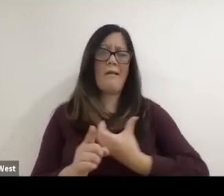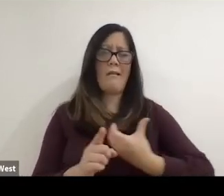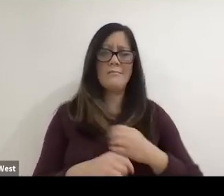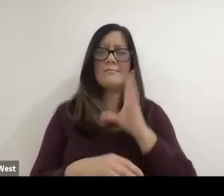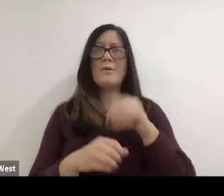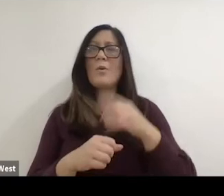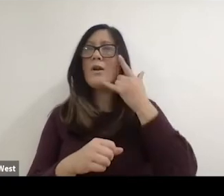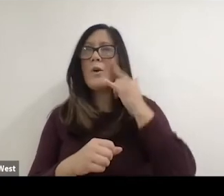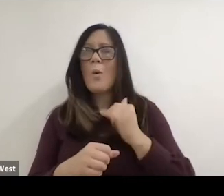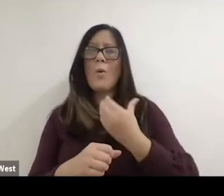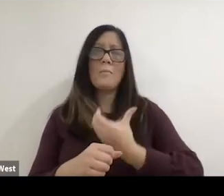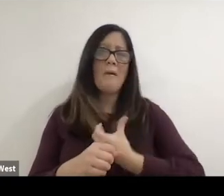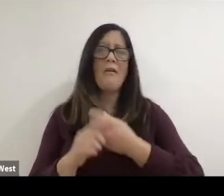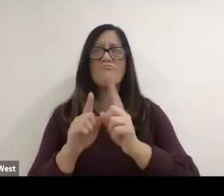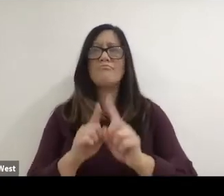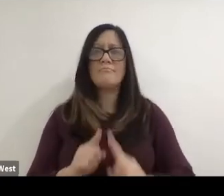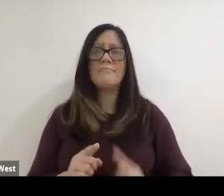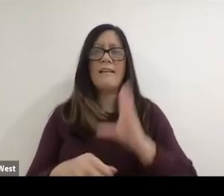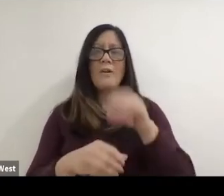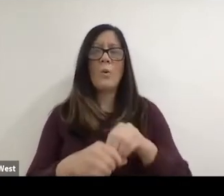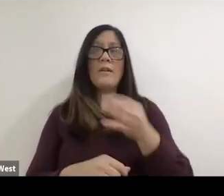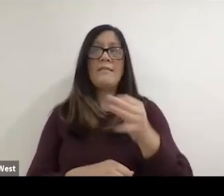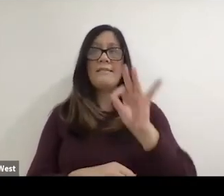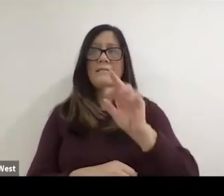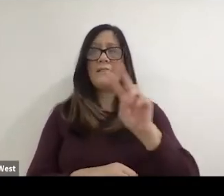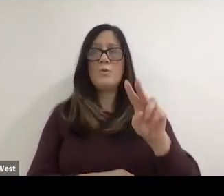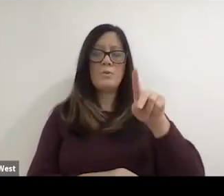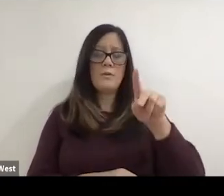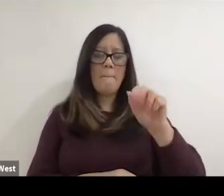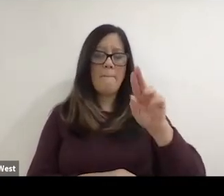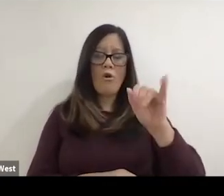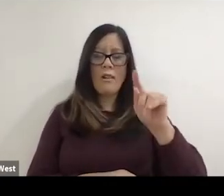doubles in the 1992 Paralympics, in Barcelona.